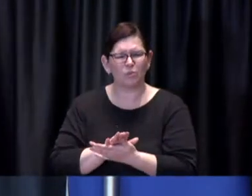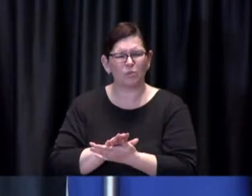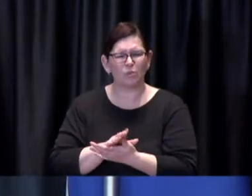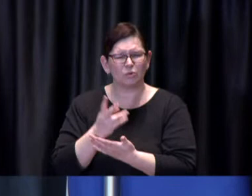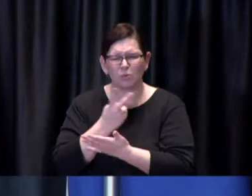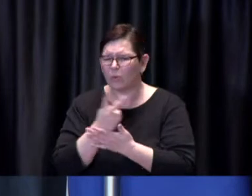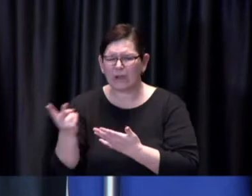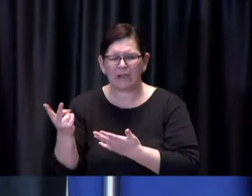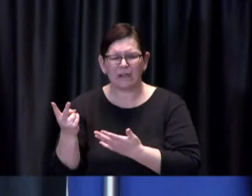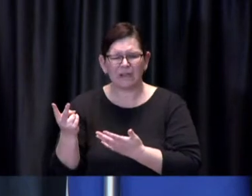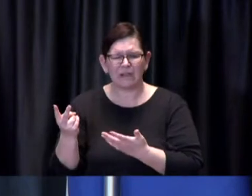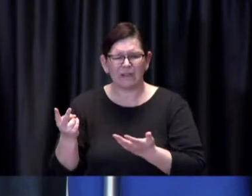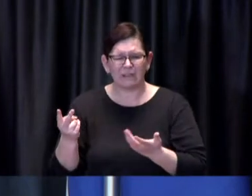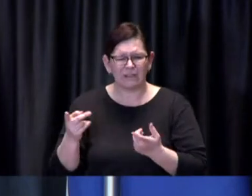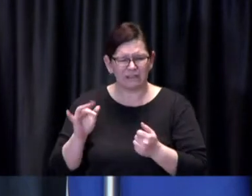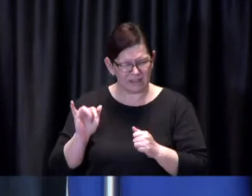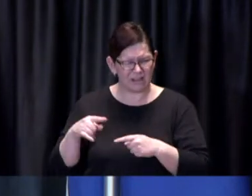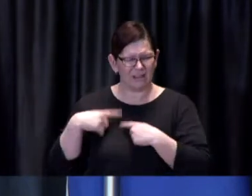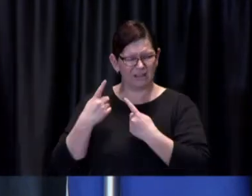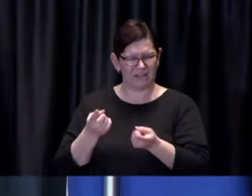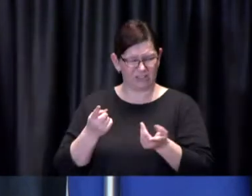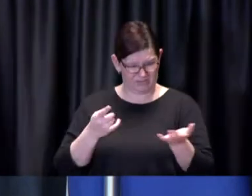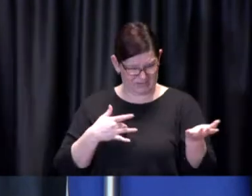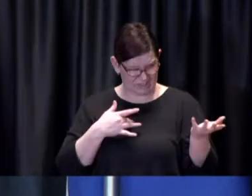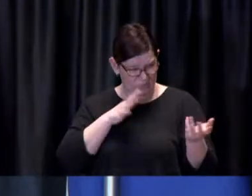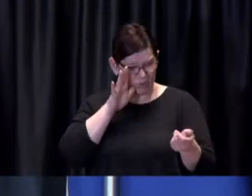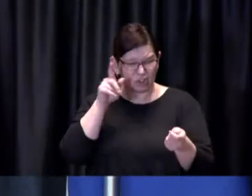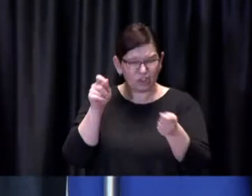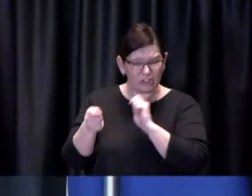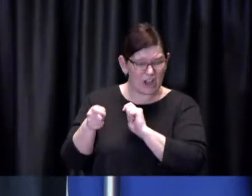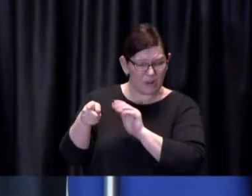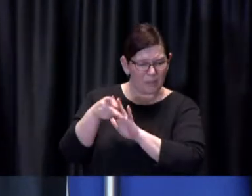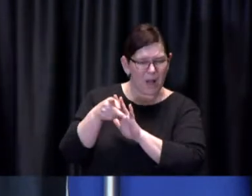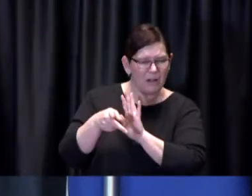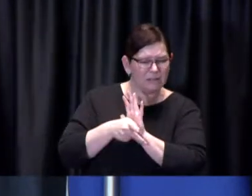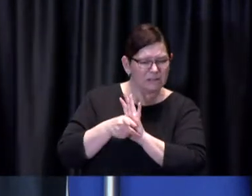but is it now time to take a look another look at that policy and update it?